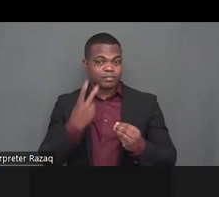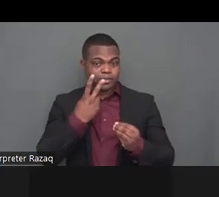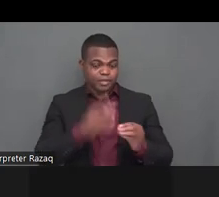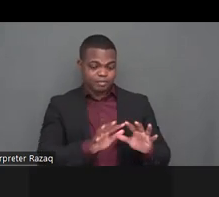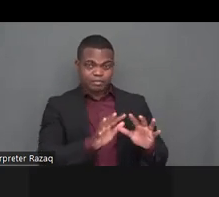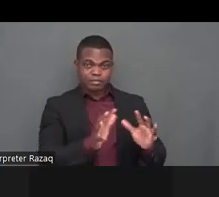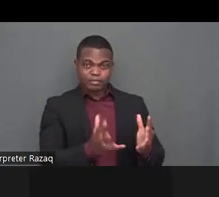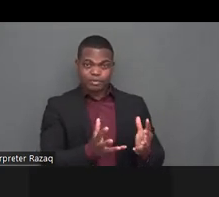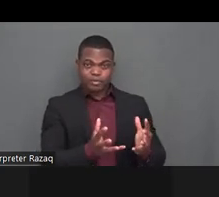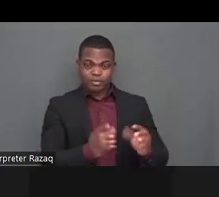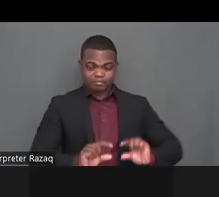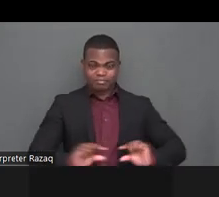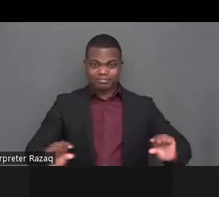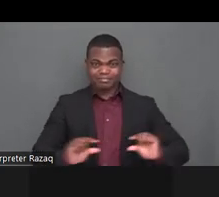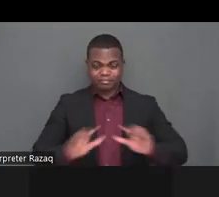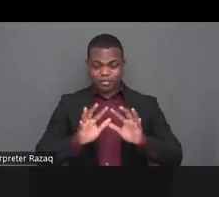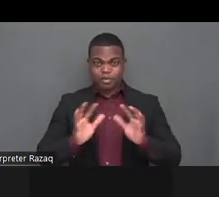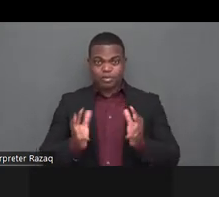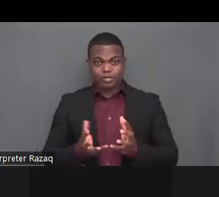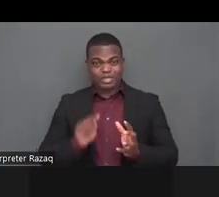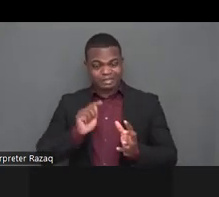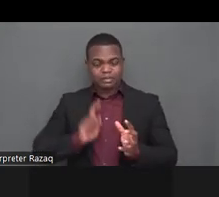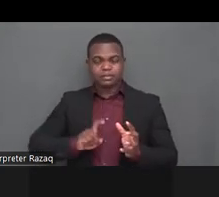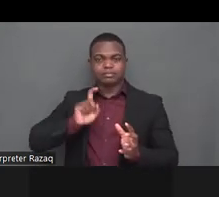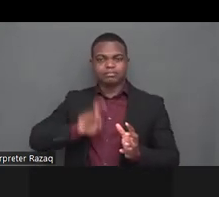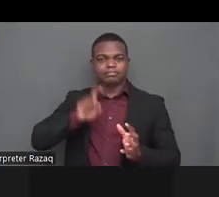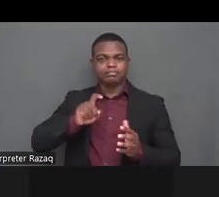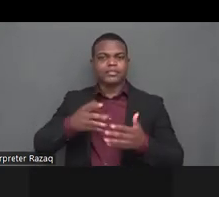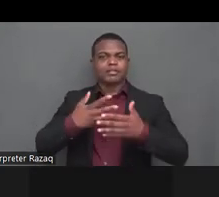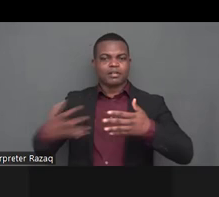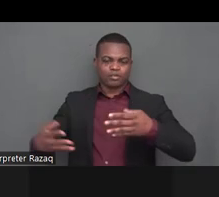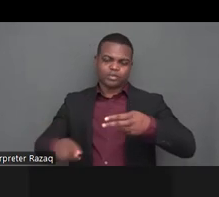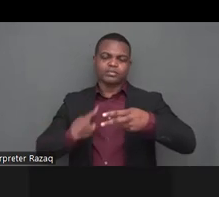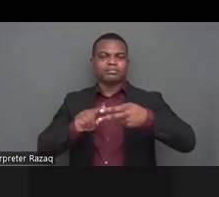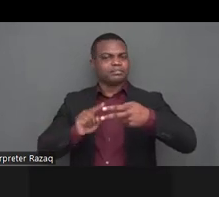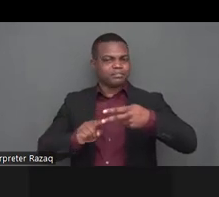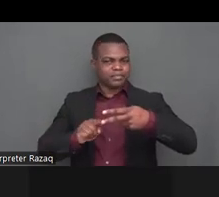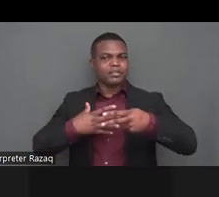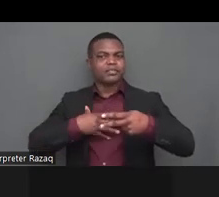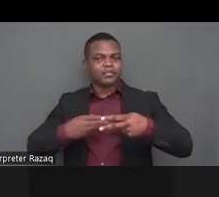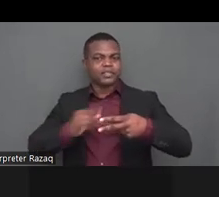zoom screen so please select your language be between spanish english